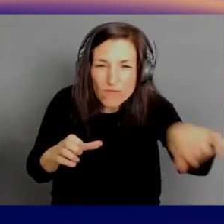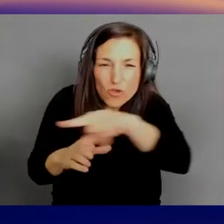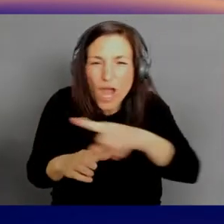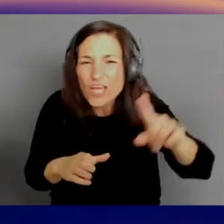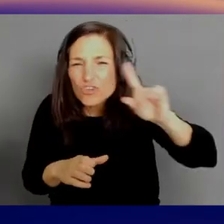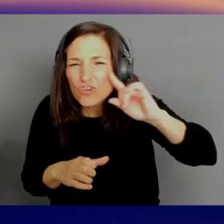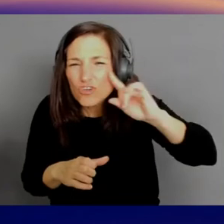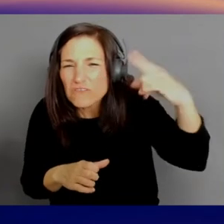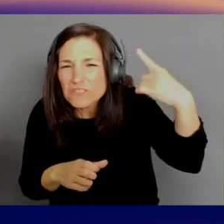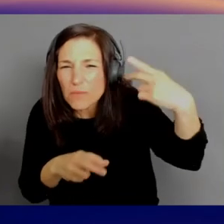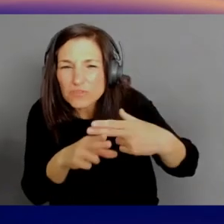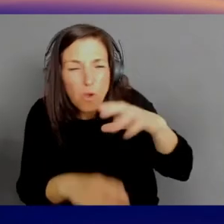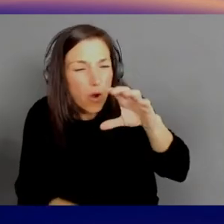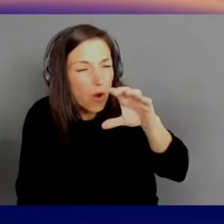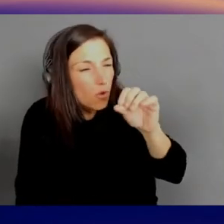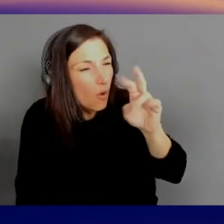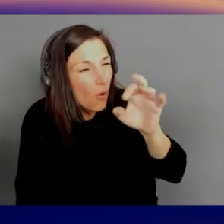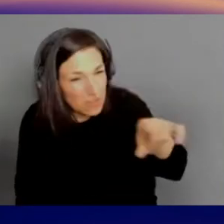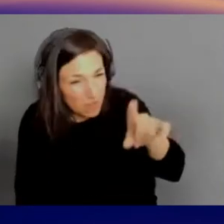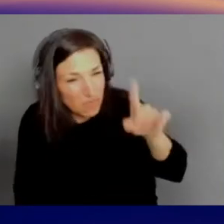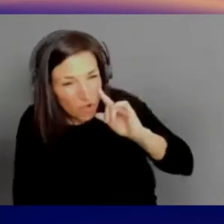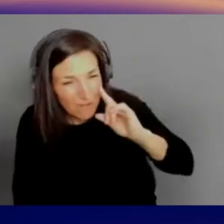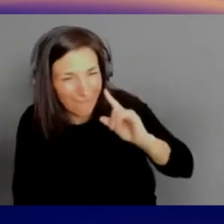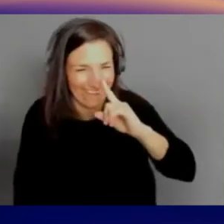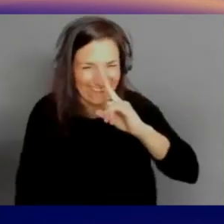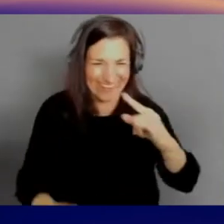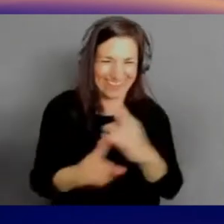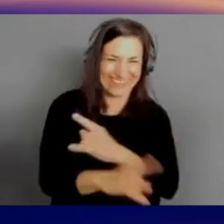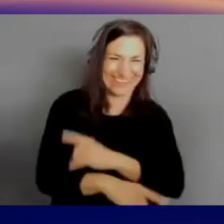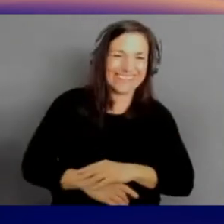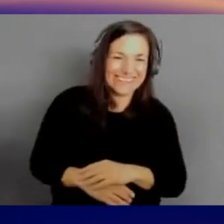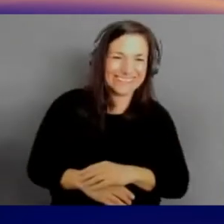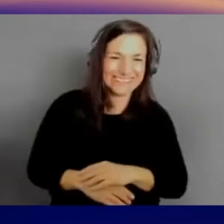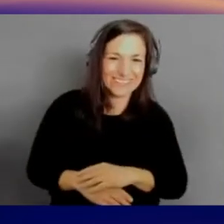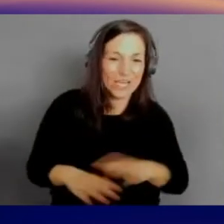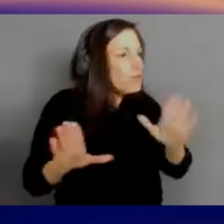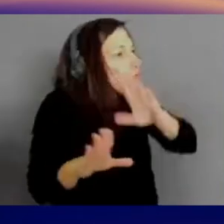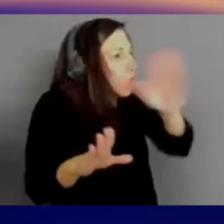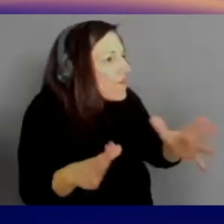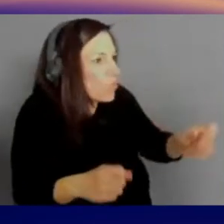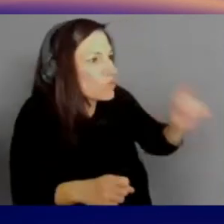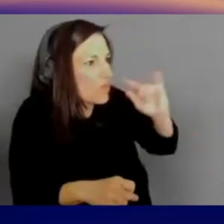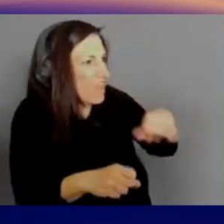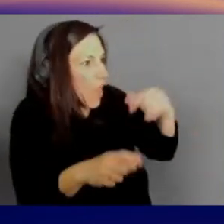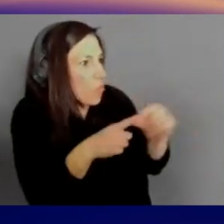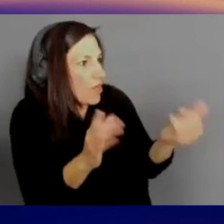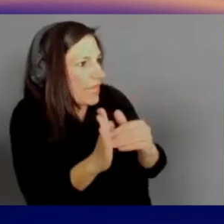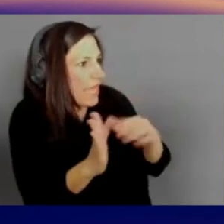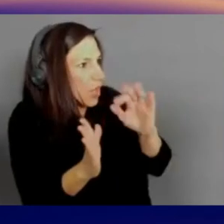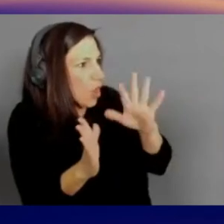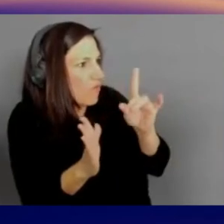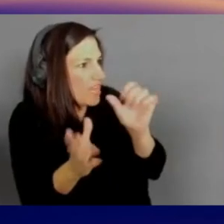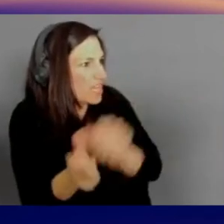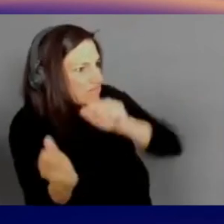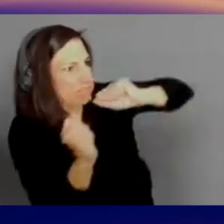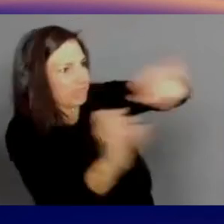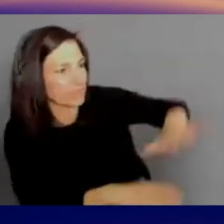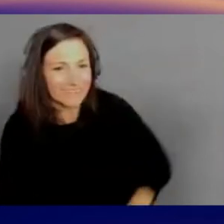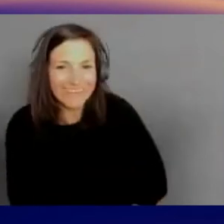[Steve] Yes, yes. Never we'll hear of COVID again, ever. [AM] I'm sure, yeah. Yeah, no, I think that's interesting.